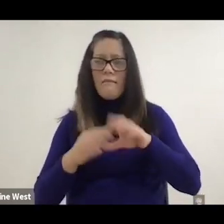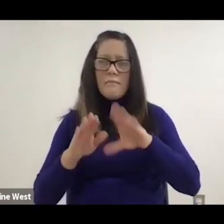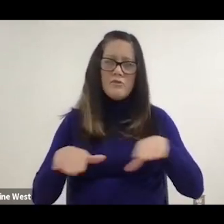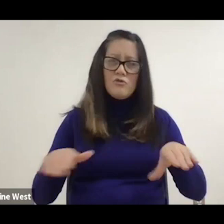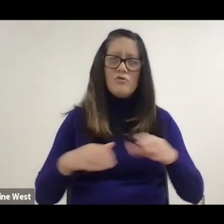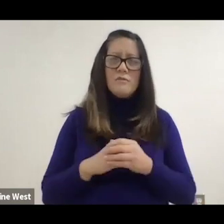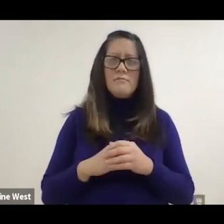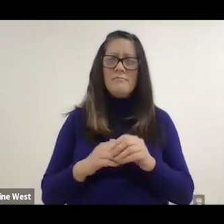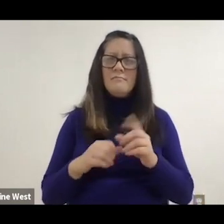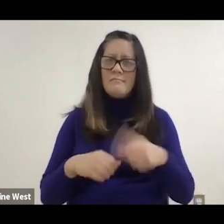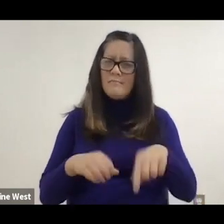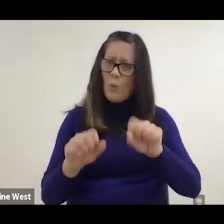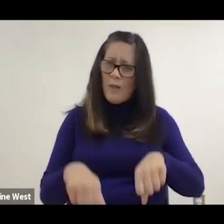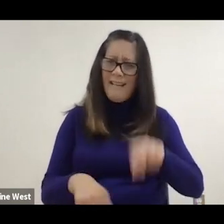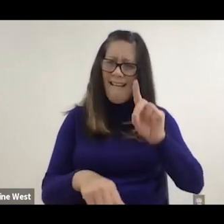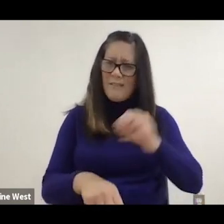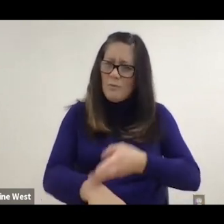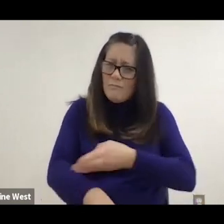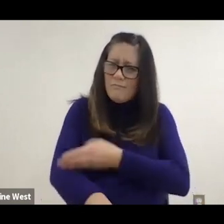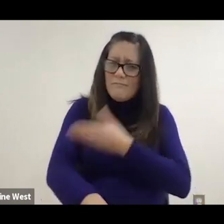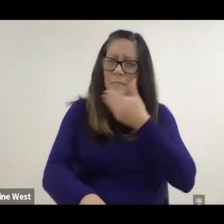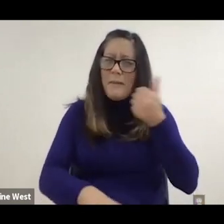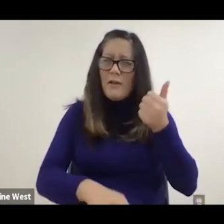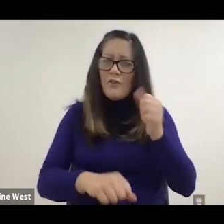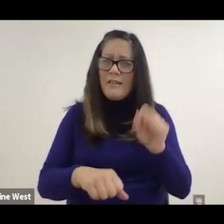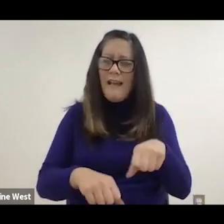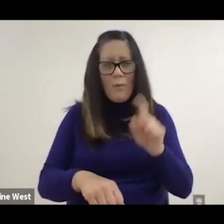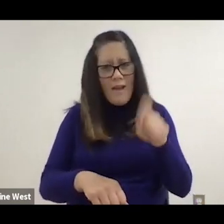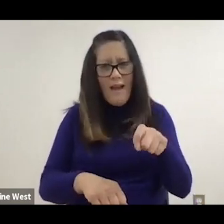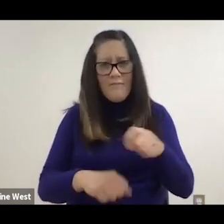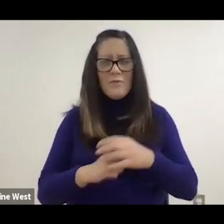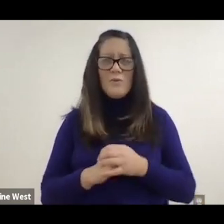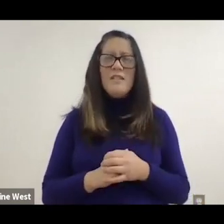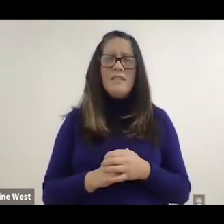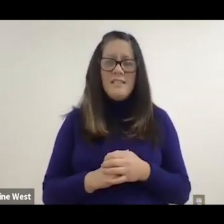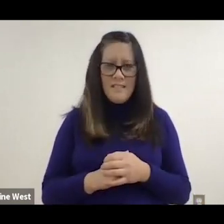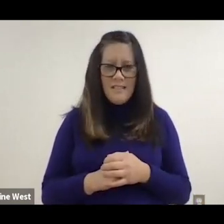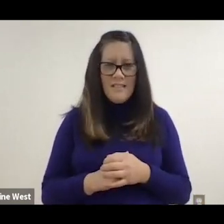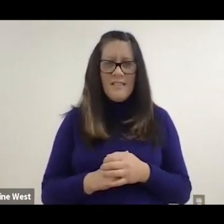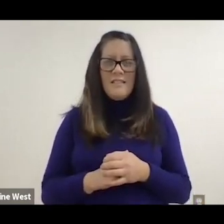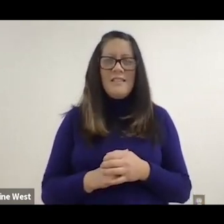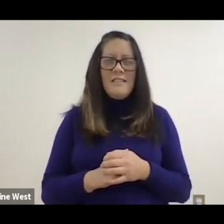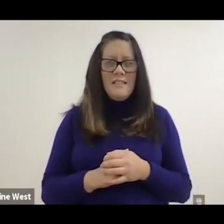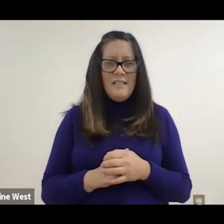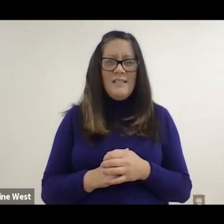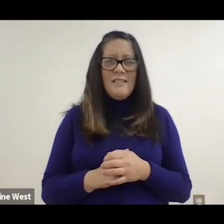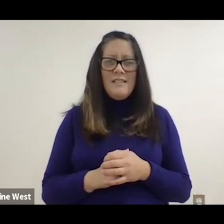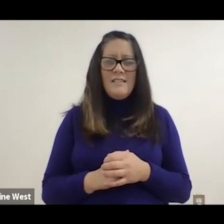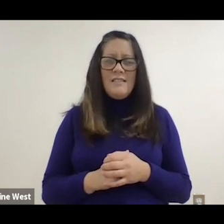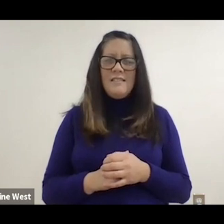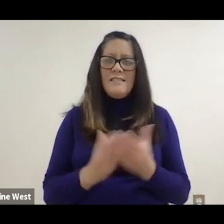We can do better. We we have to do better than that. So I work here because I want to give everyone equal opportunities